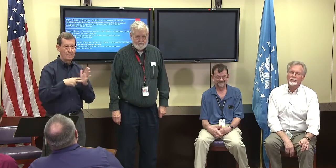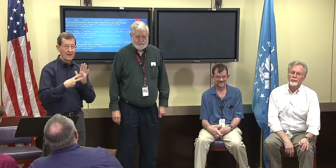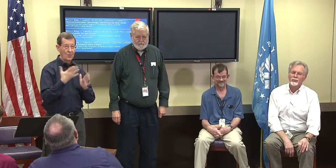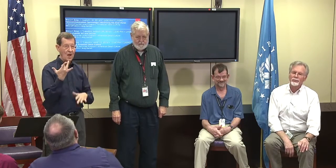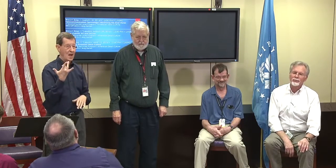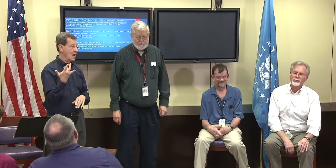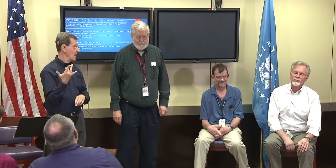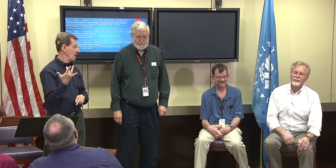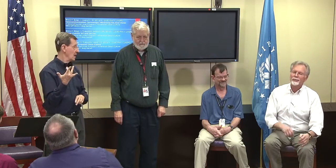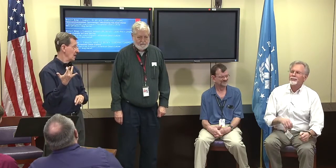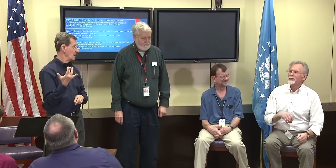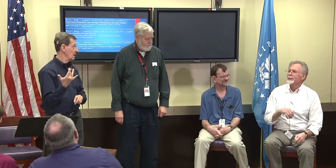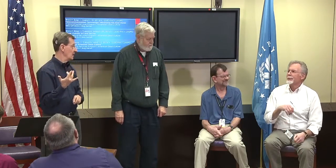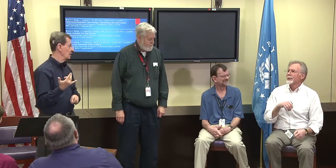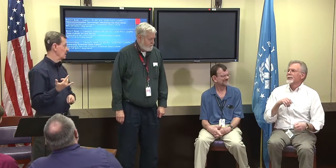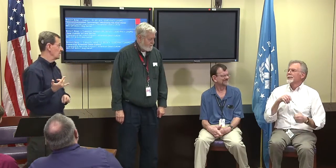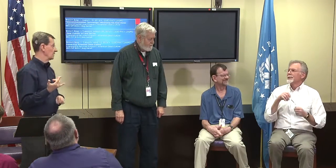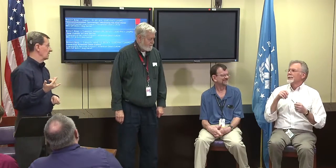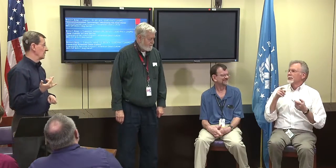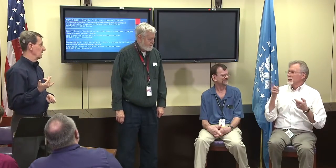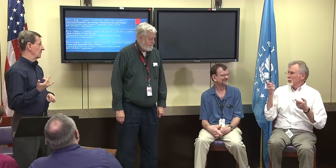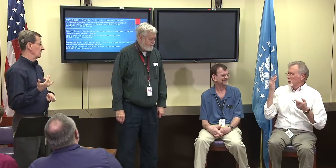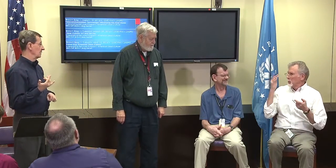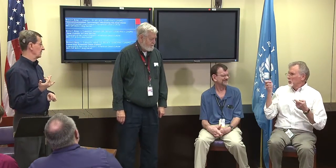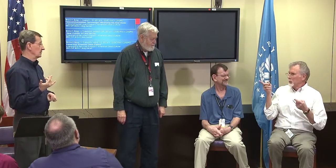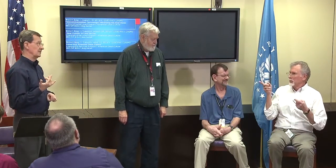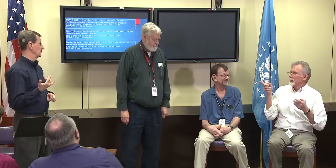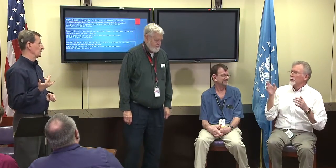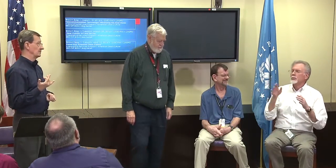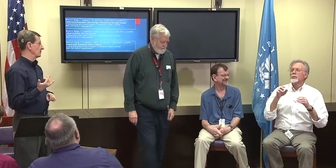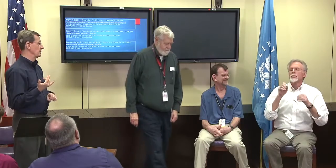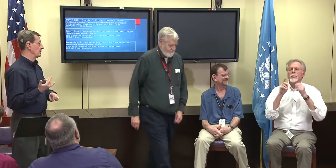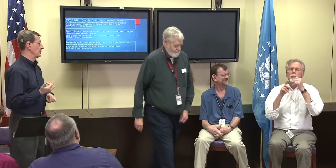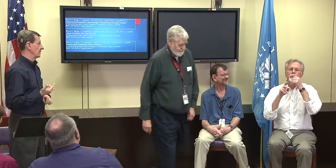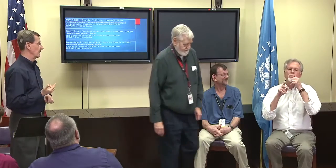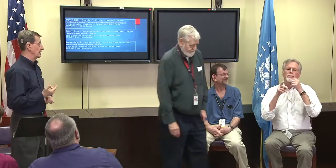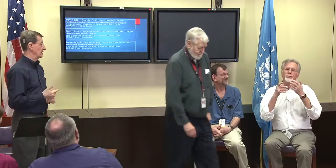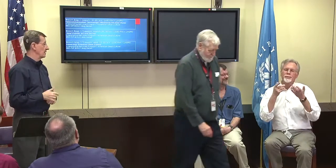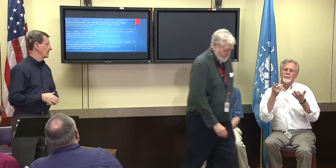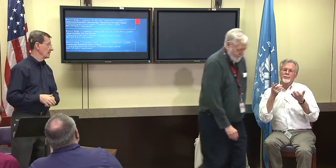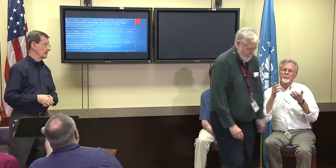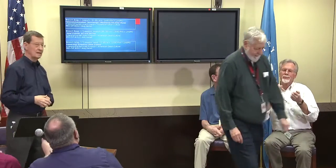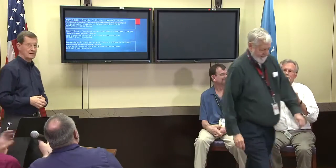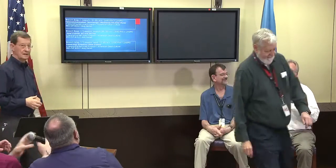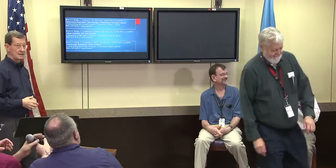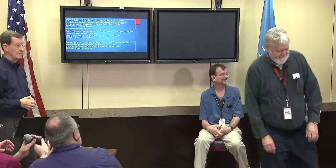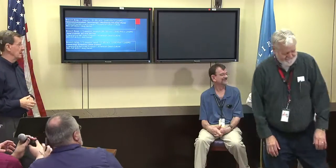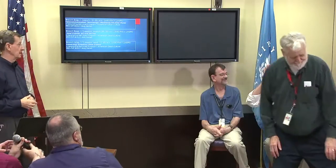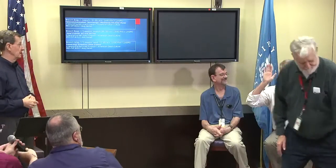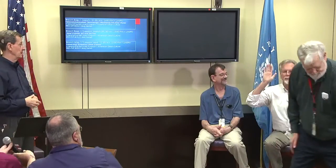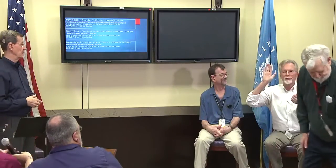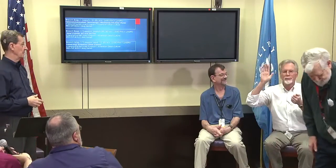Now, I understand that with video phones, you can't use a video phone from one room to another?